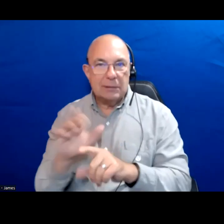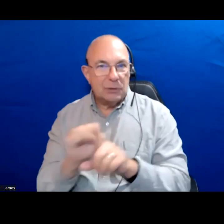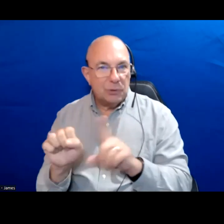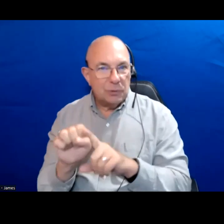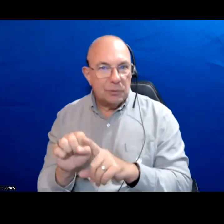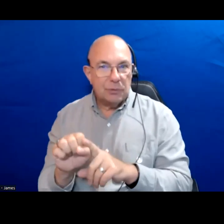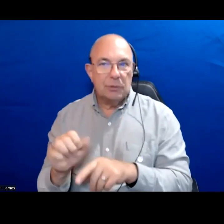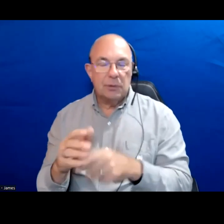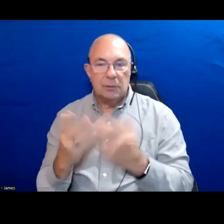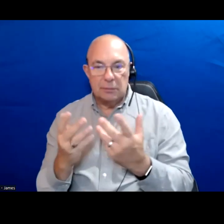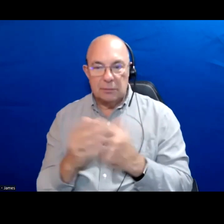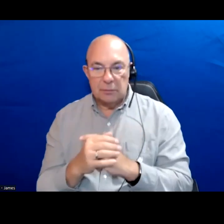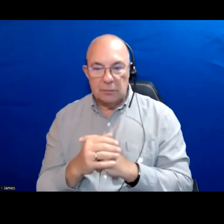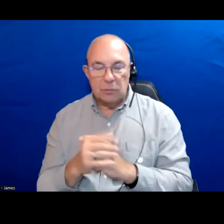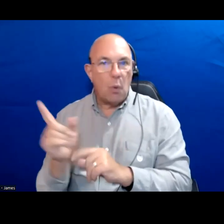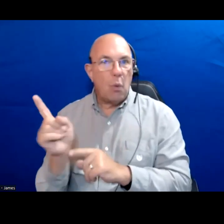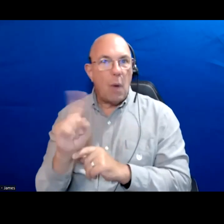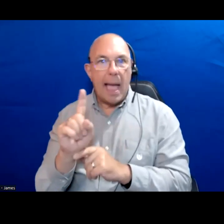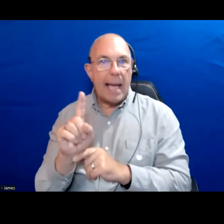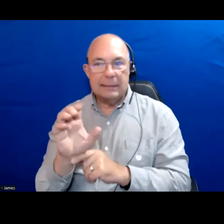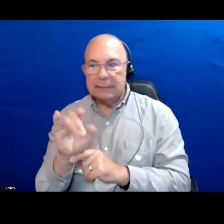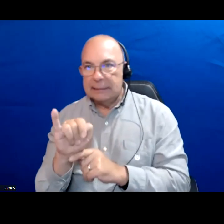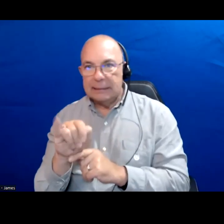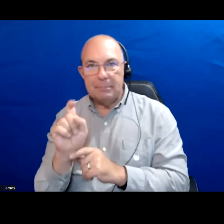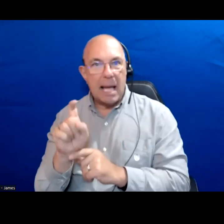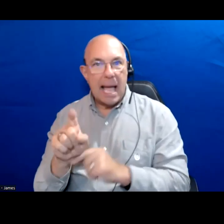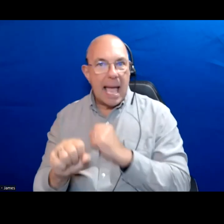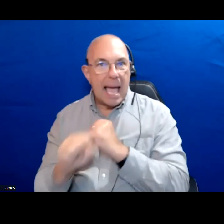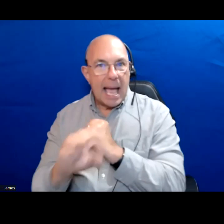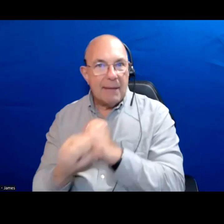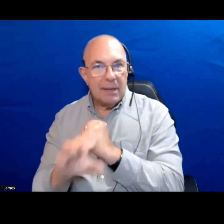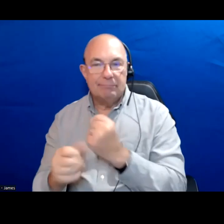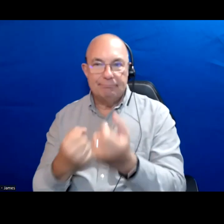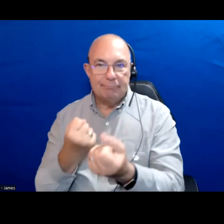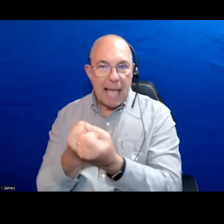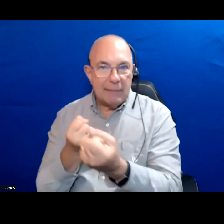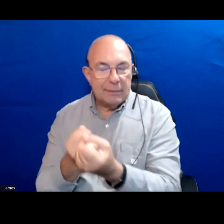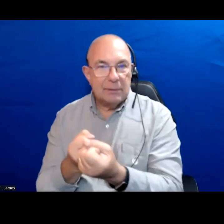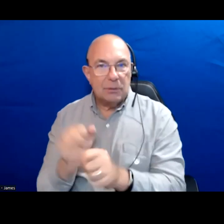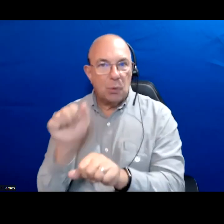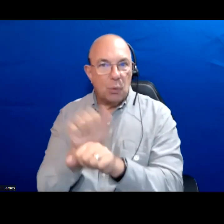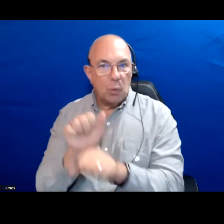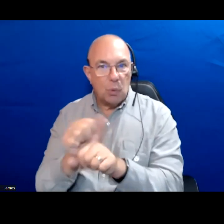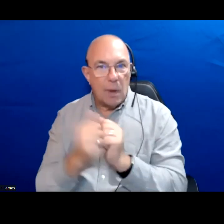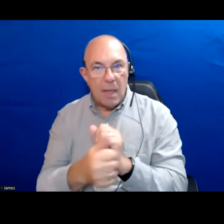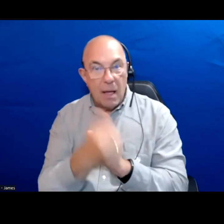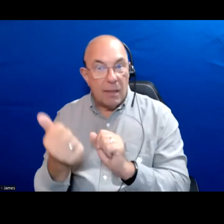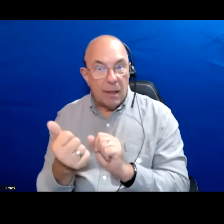And where the city might need to be advocating and working with other orders of government.